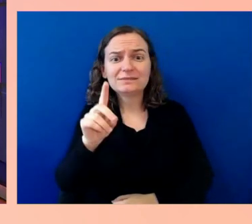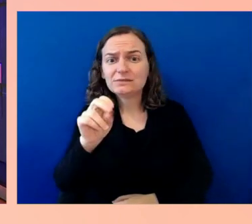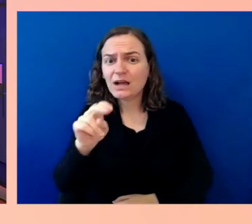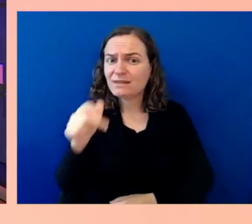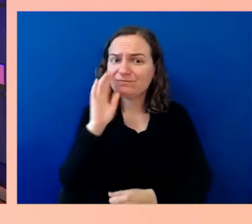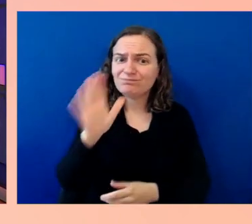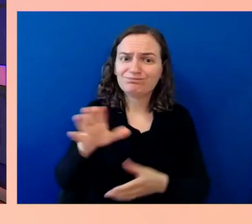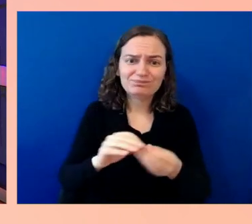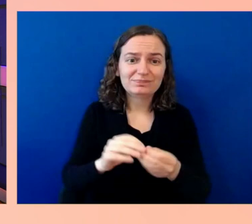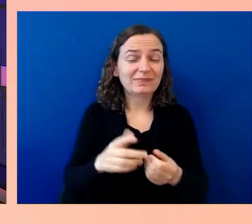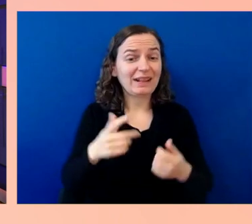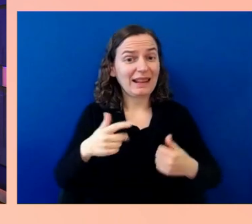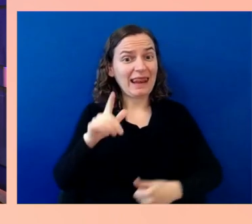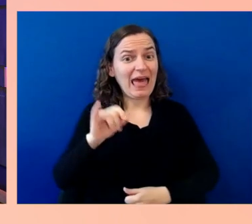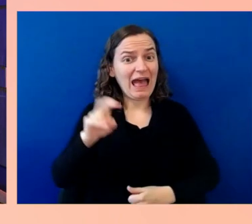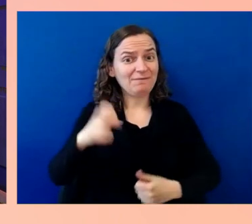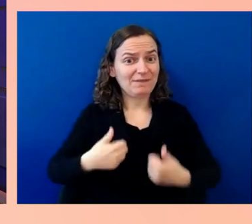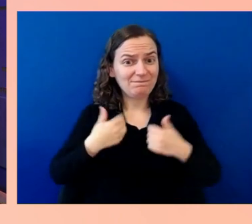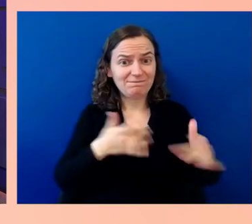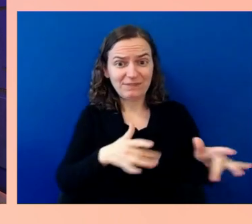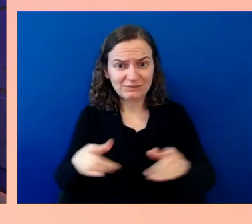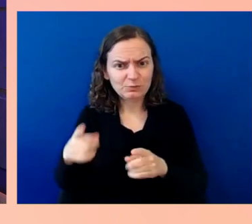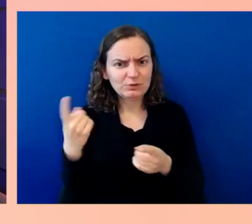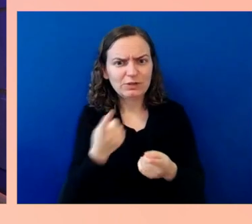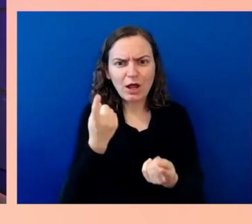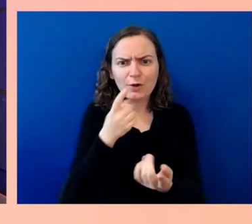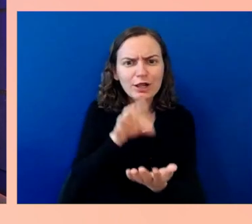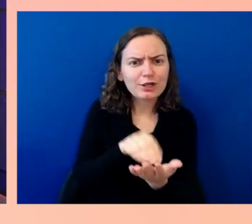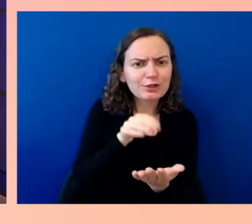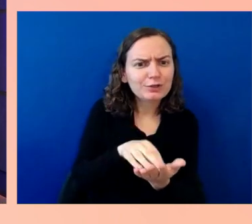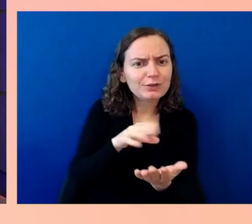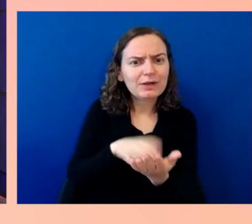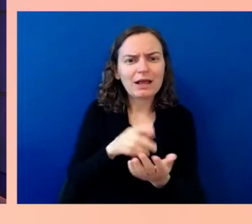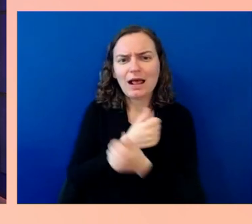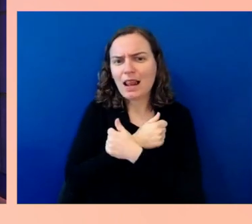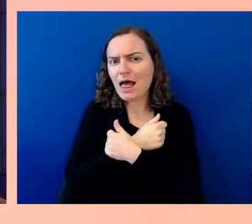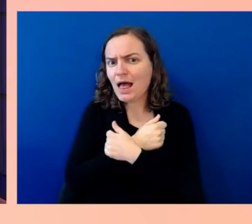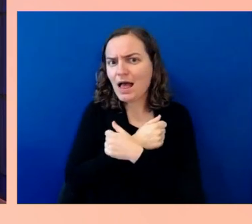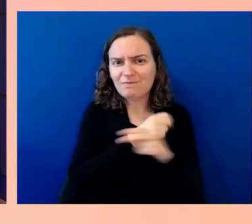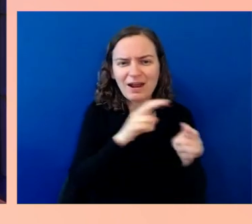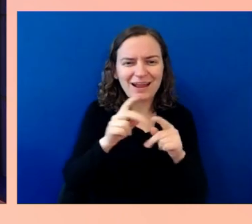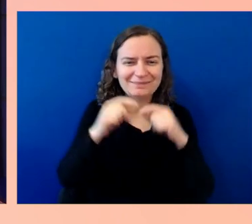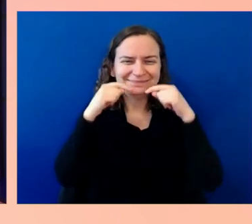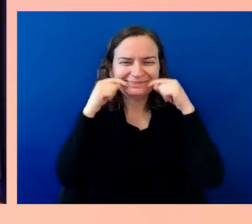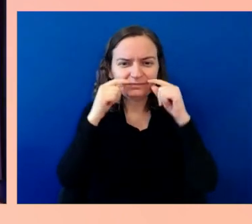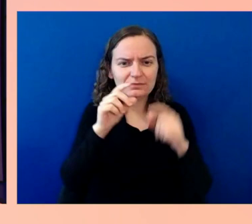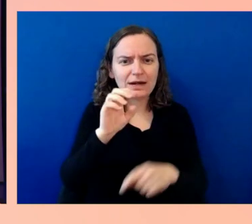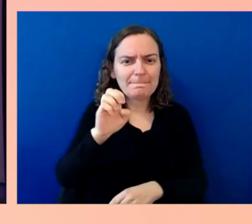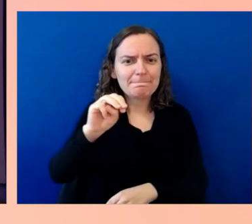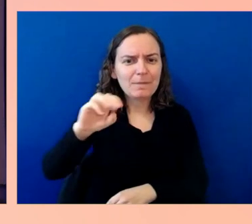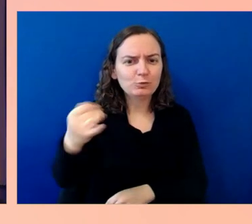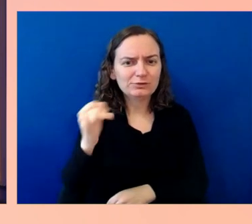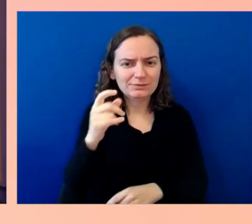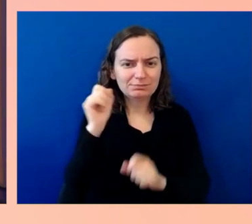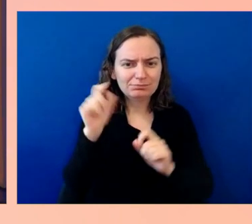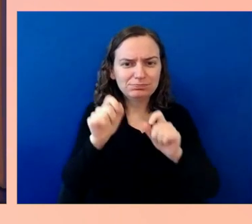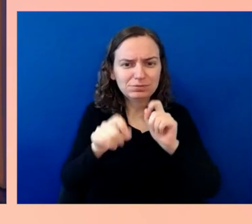I had been loving all of the emojis that you're hitting while you're in the chat window. But we also know,